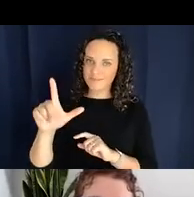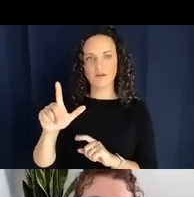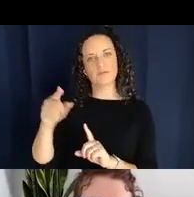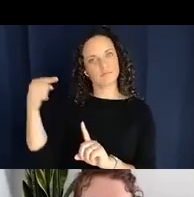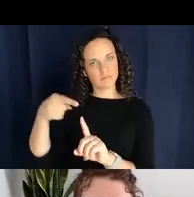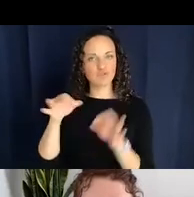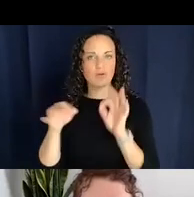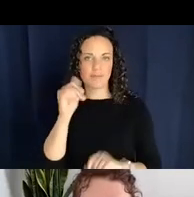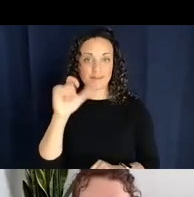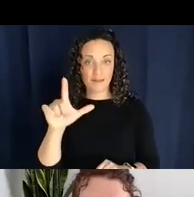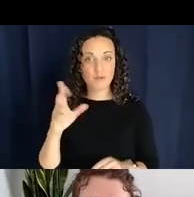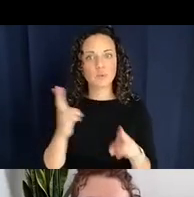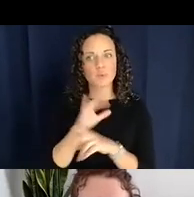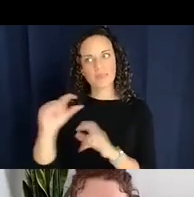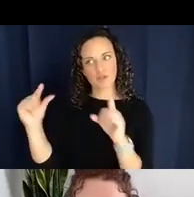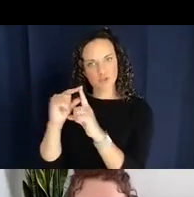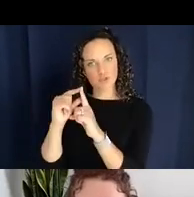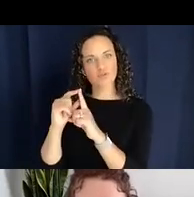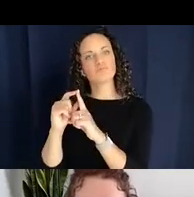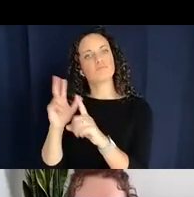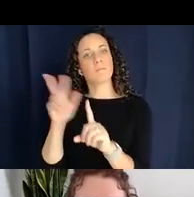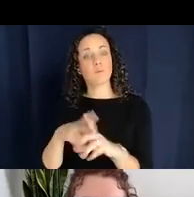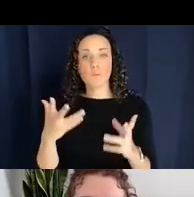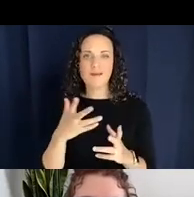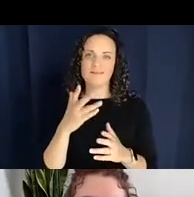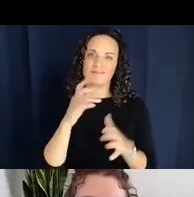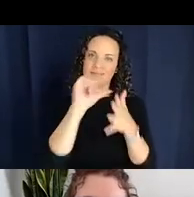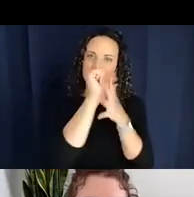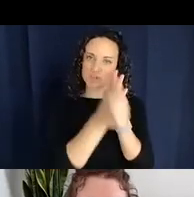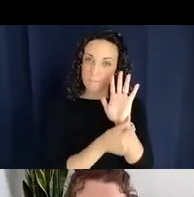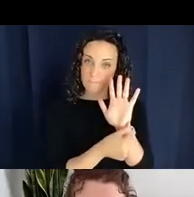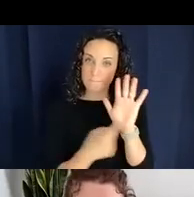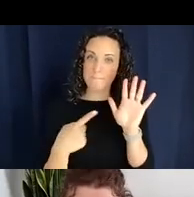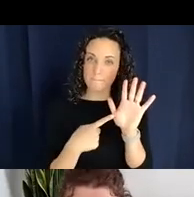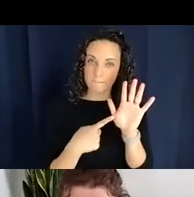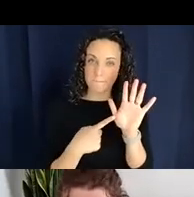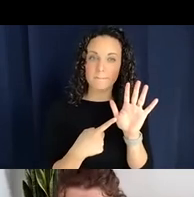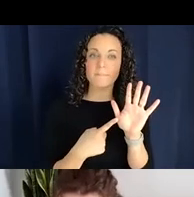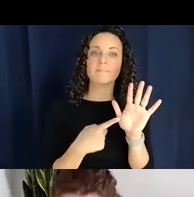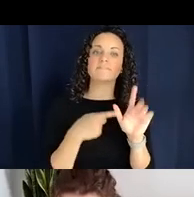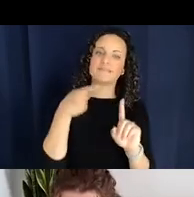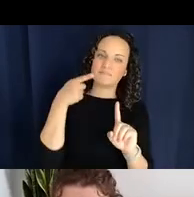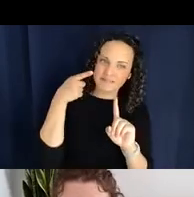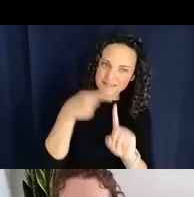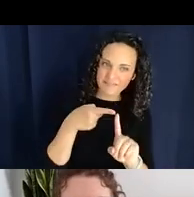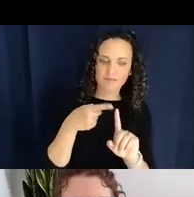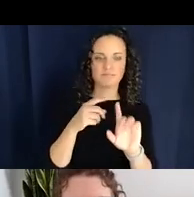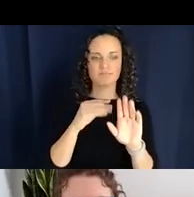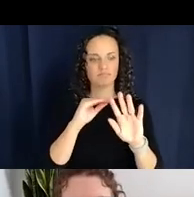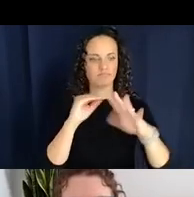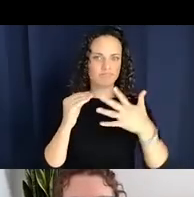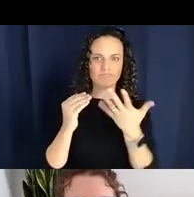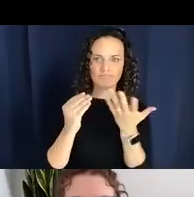hand shape, specific hand shapes that occur in specific orientations that encode semantic